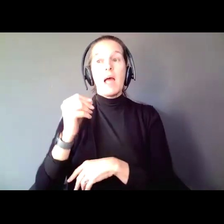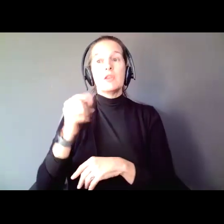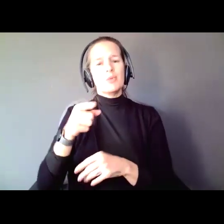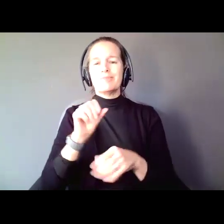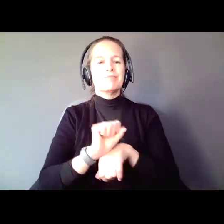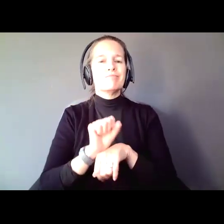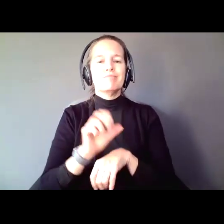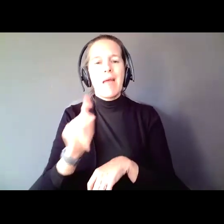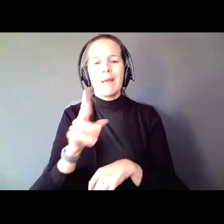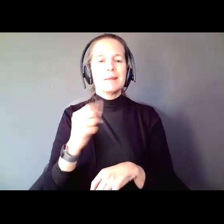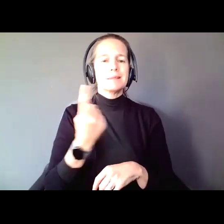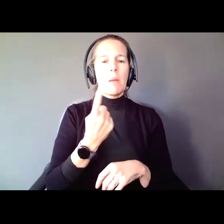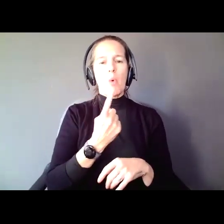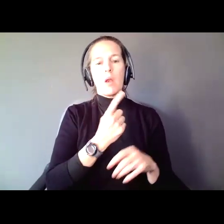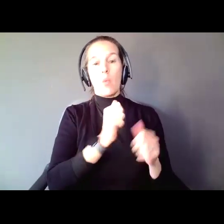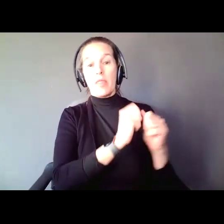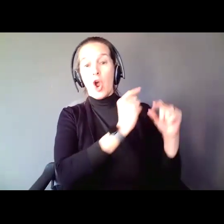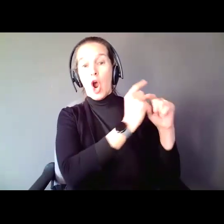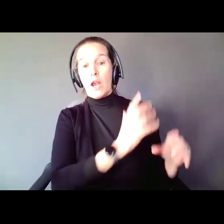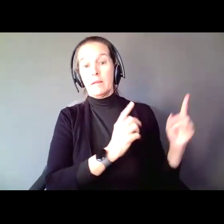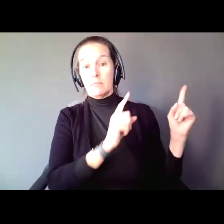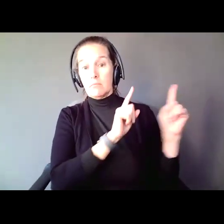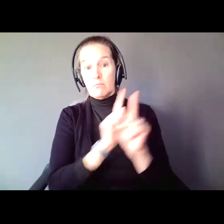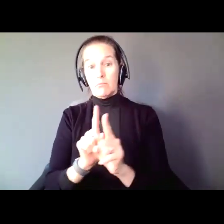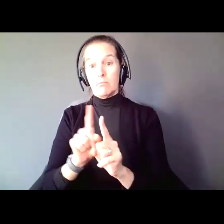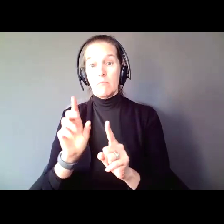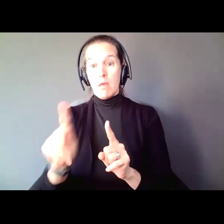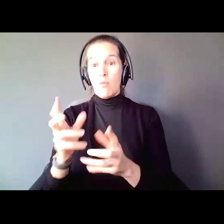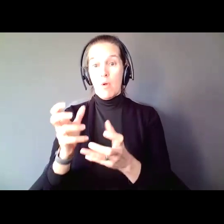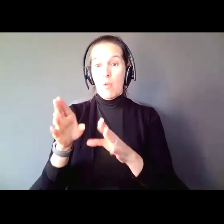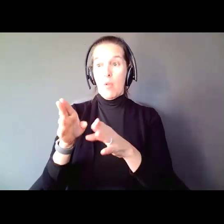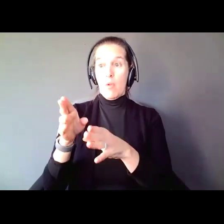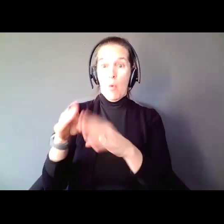for a loan or to open up an account, would you let them? If they don't have the right to sign